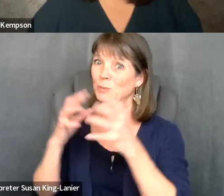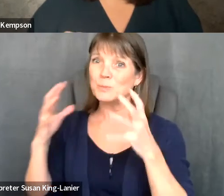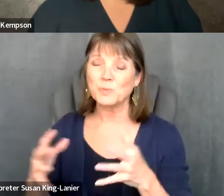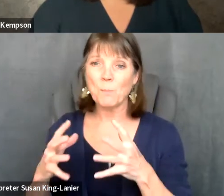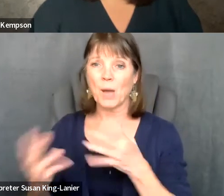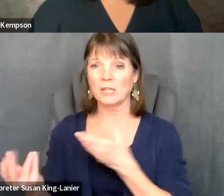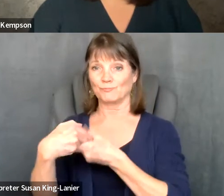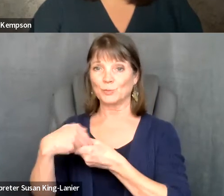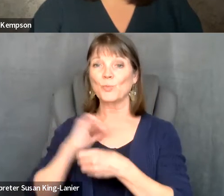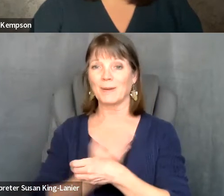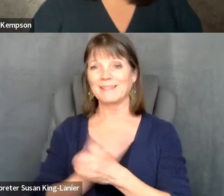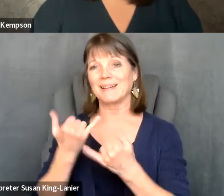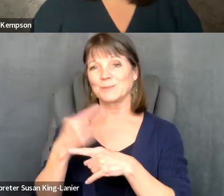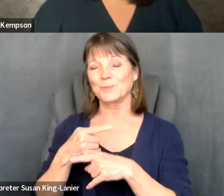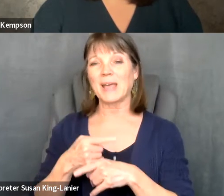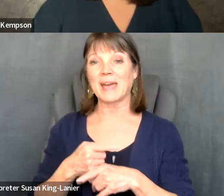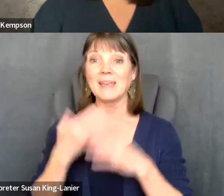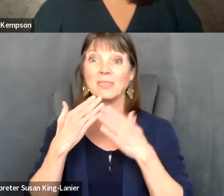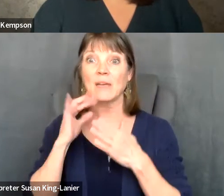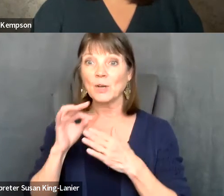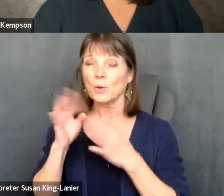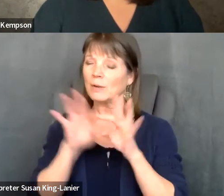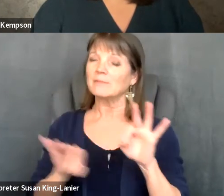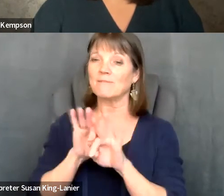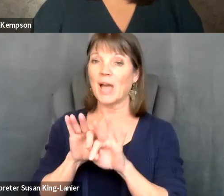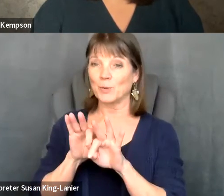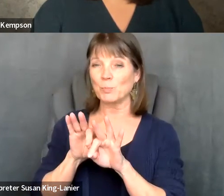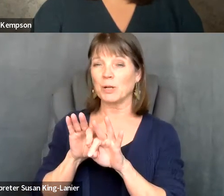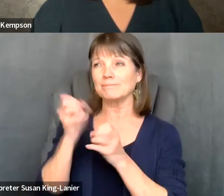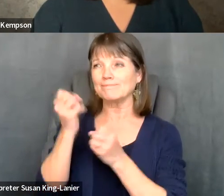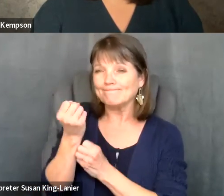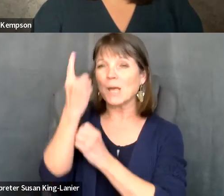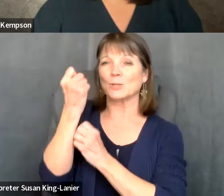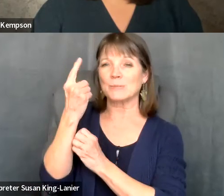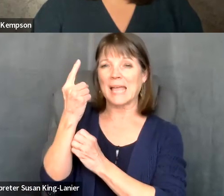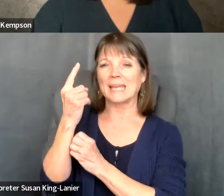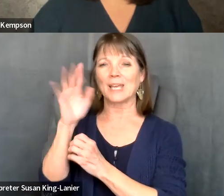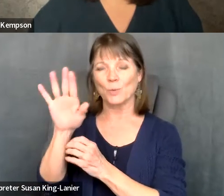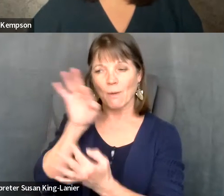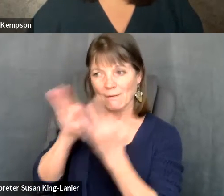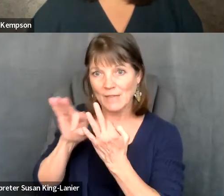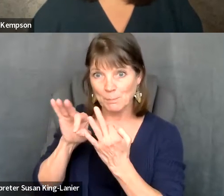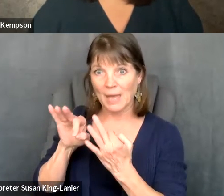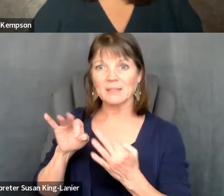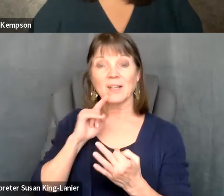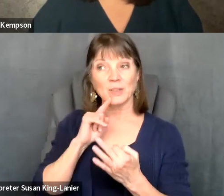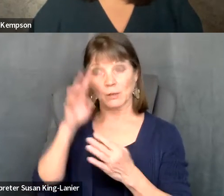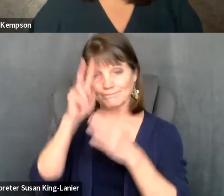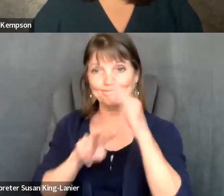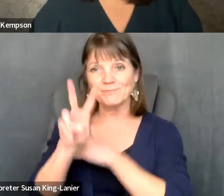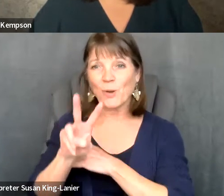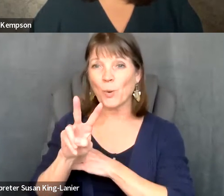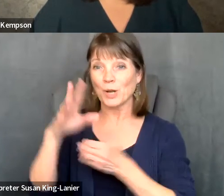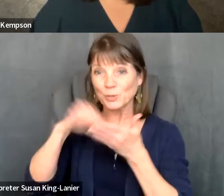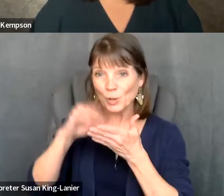Kelly Crosbie: Thank you for the valuable insects that you share. Look forward to learning more from both of you, and just thank you for all that you do. Every day